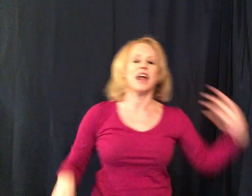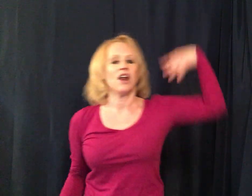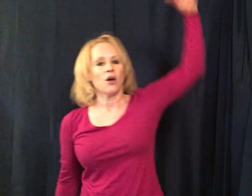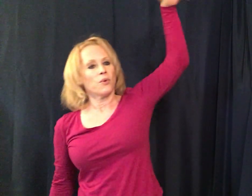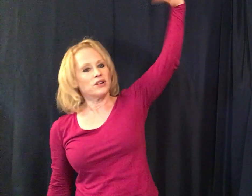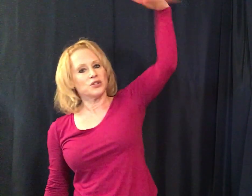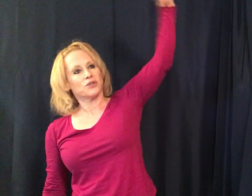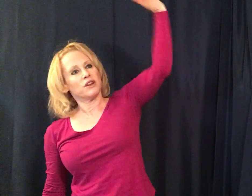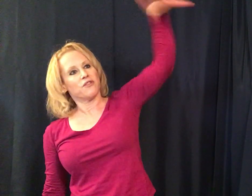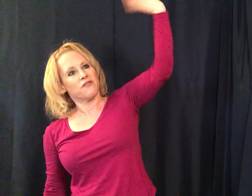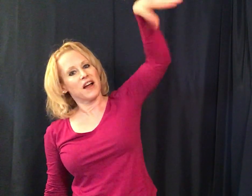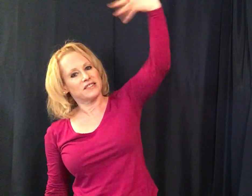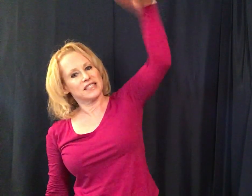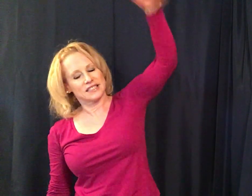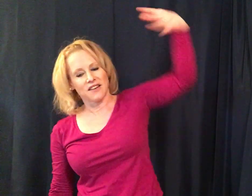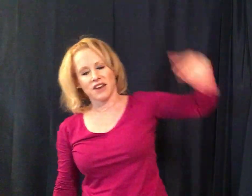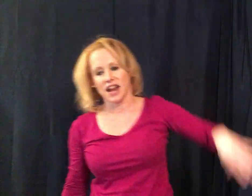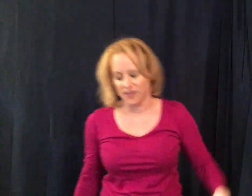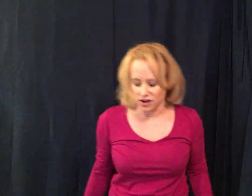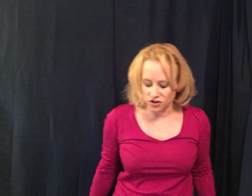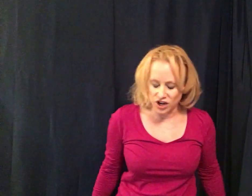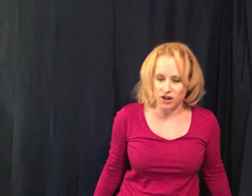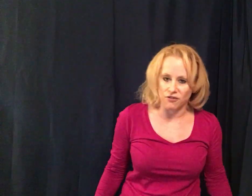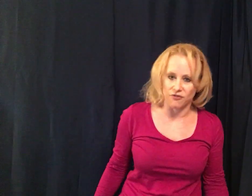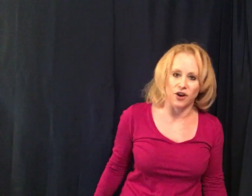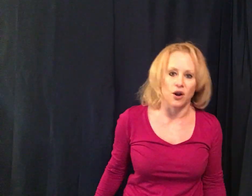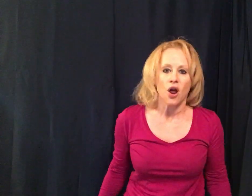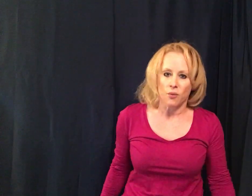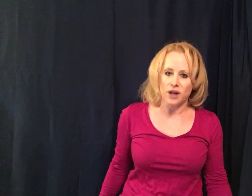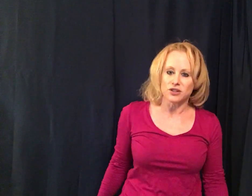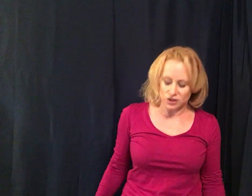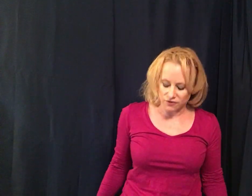eight one two three four five six seven eight and then you shake your foot when do you three